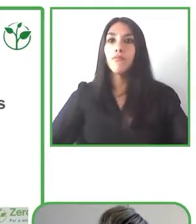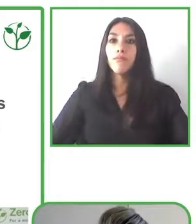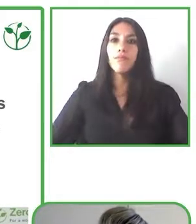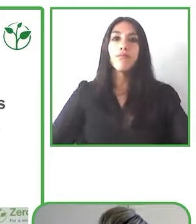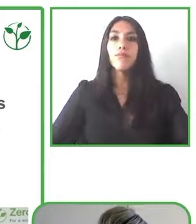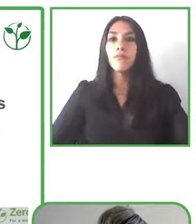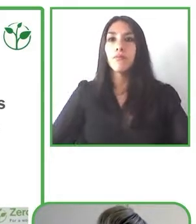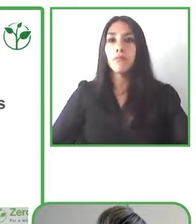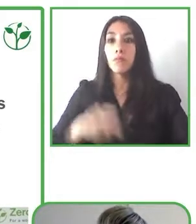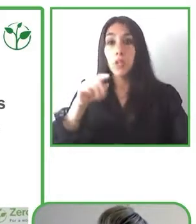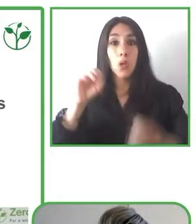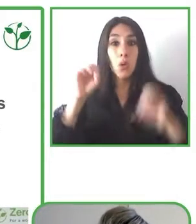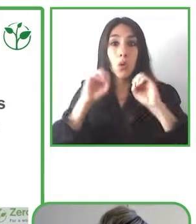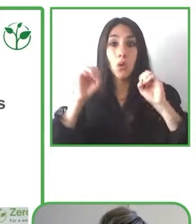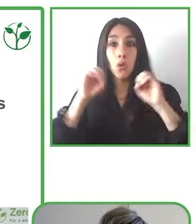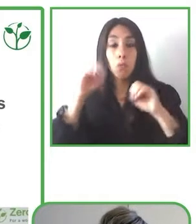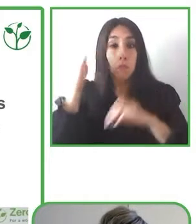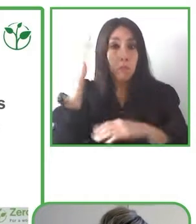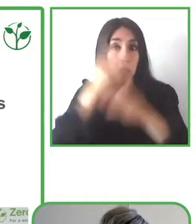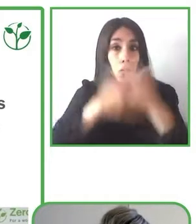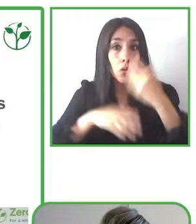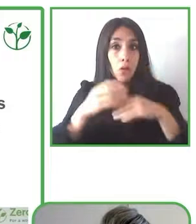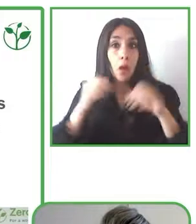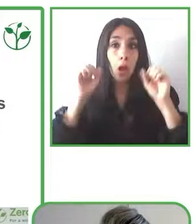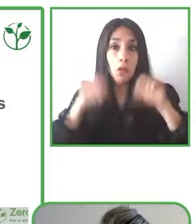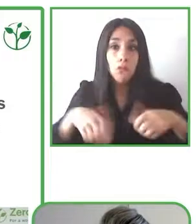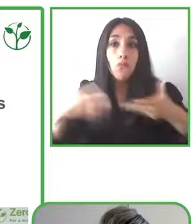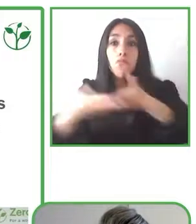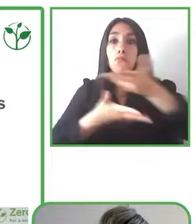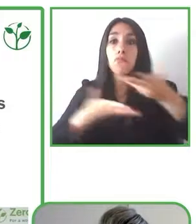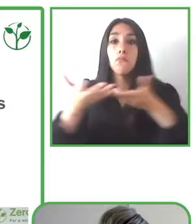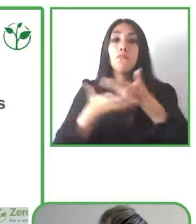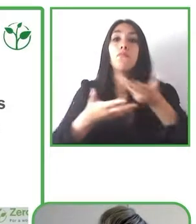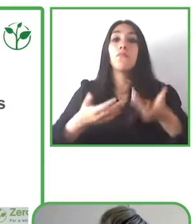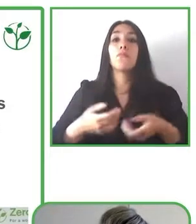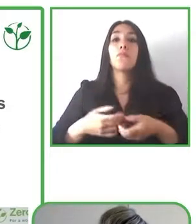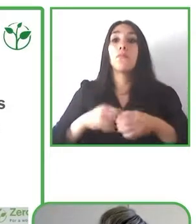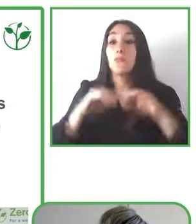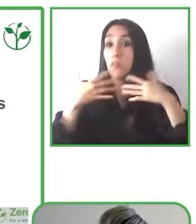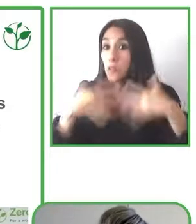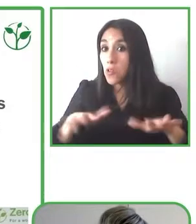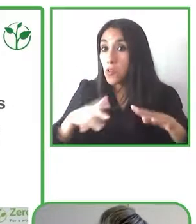can interact and create connections together.